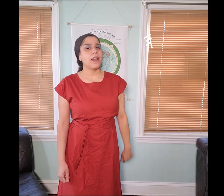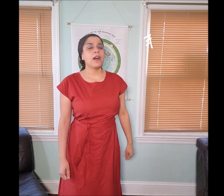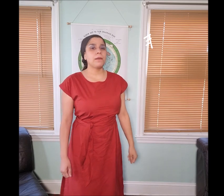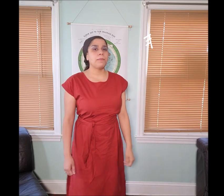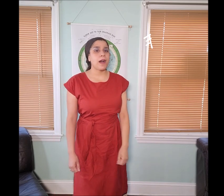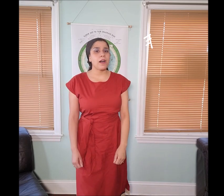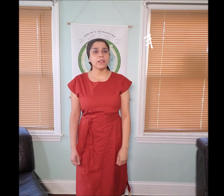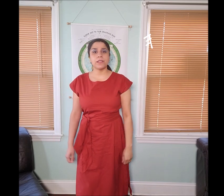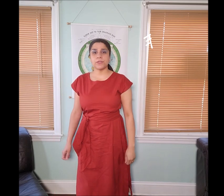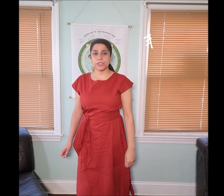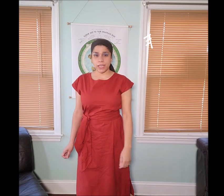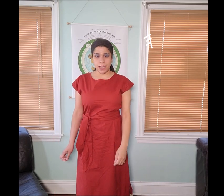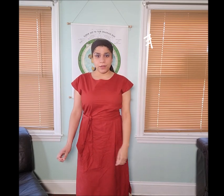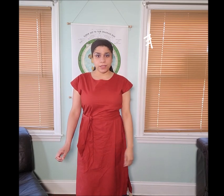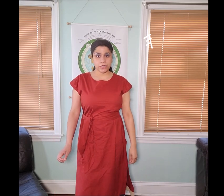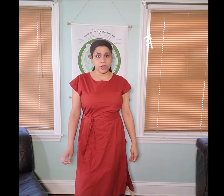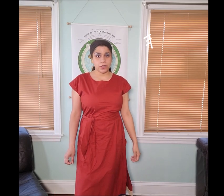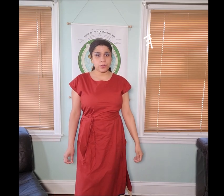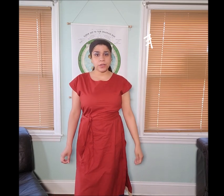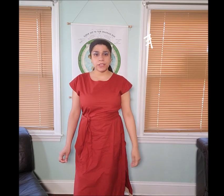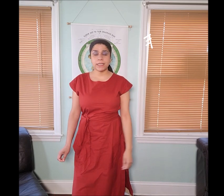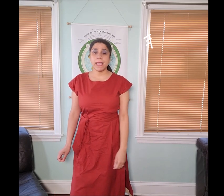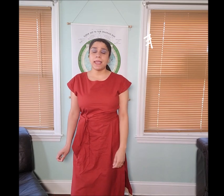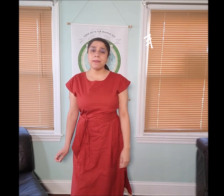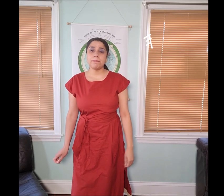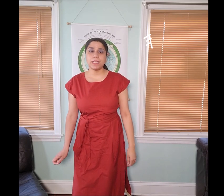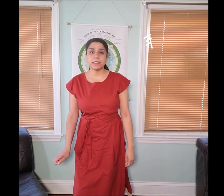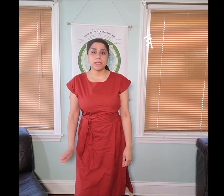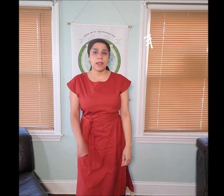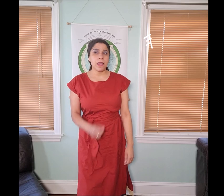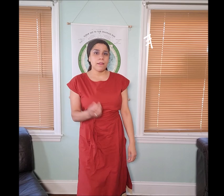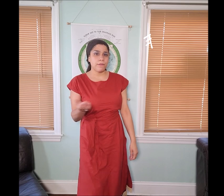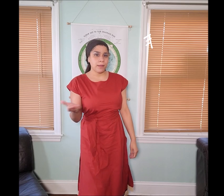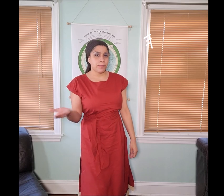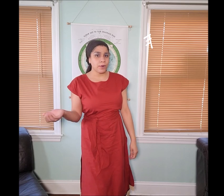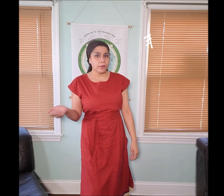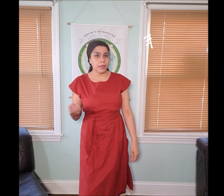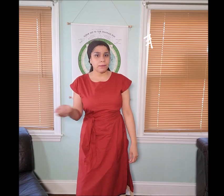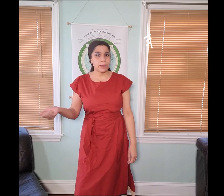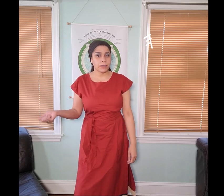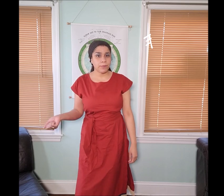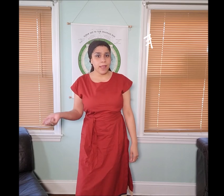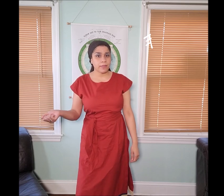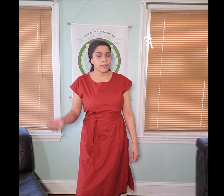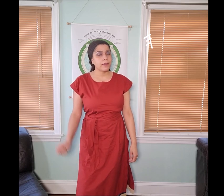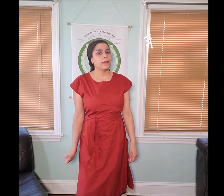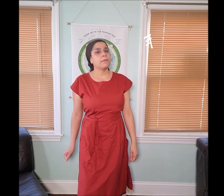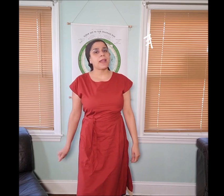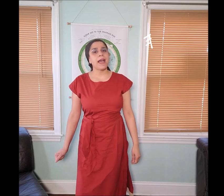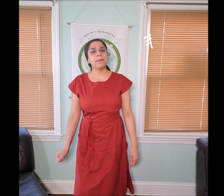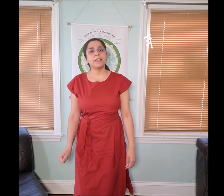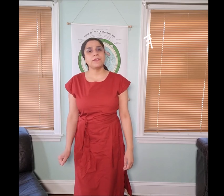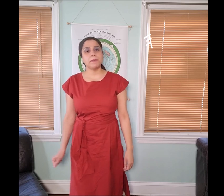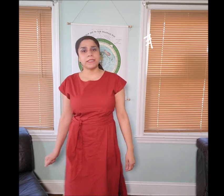"ahbal", if you check it out in a strong concordance, it means vapor, it means breath, but I believe